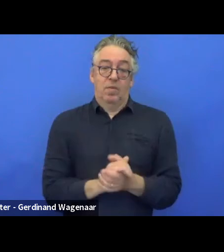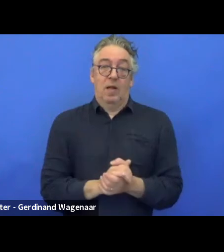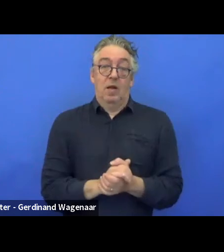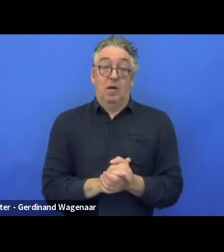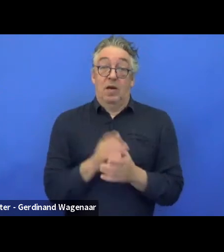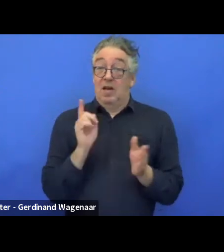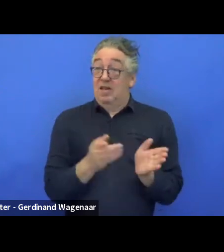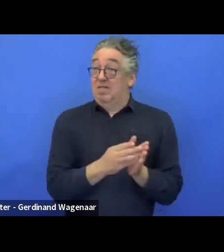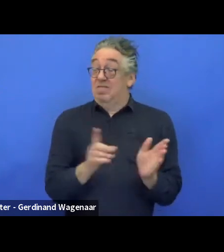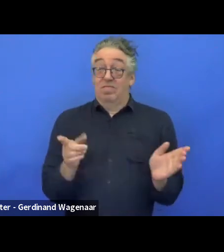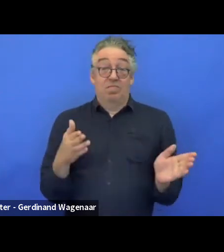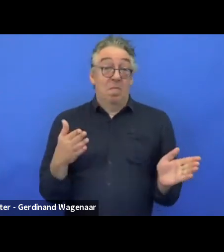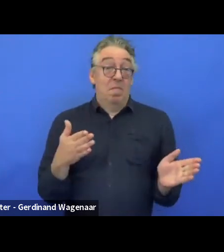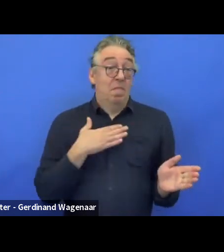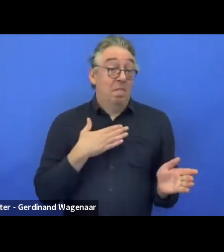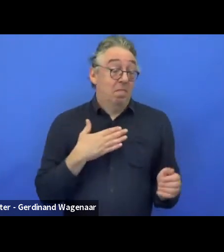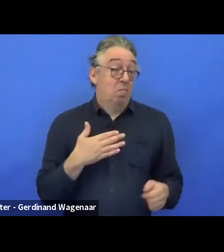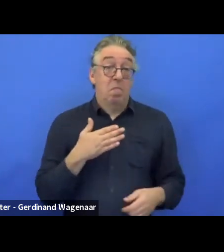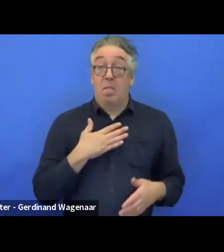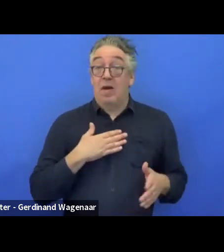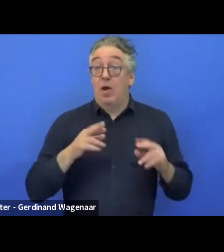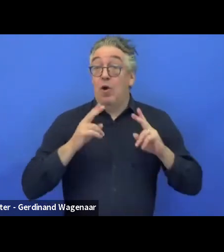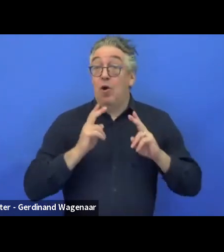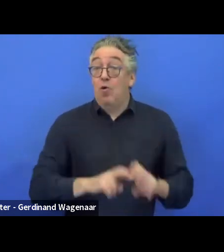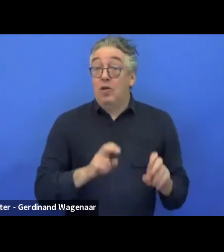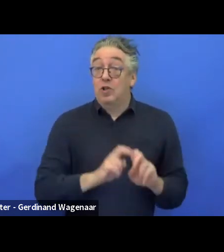It happens in my research, in translation,